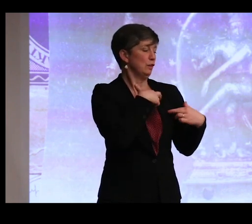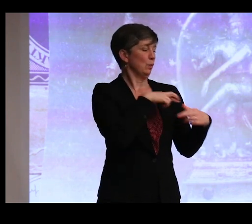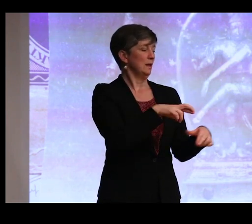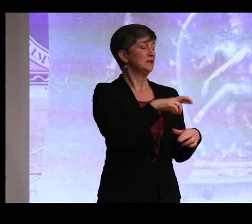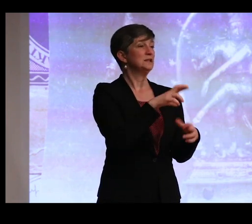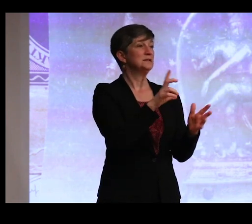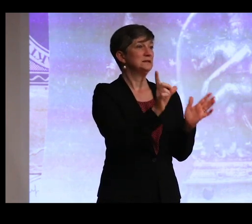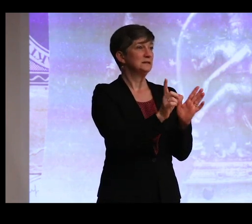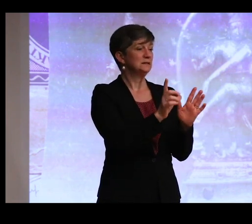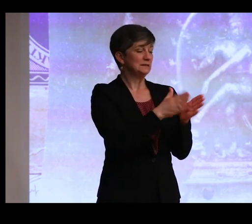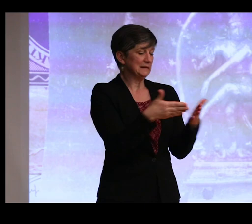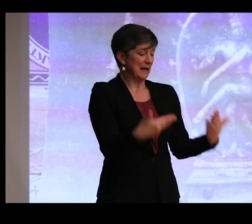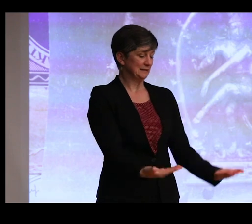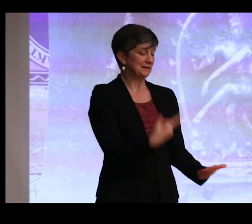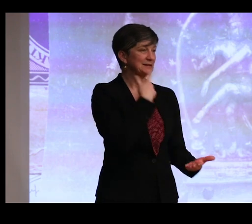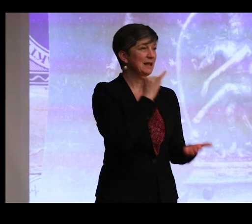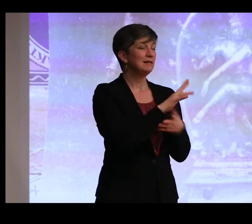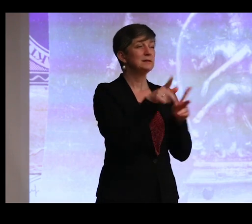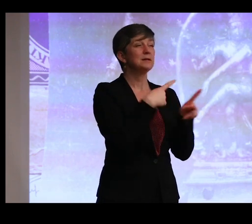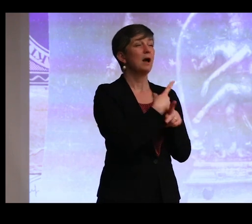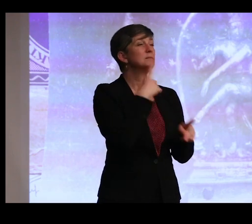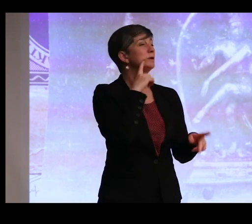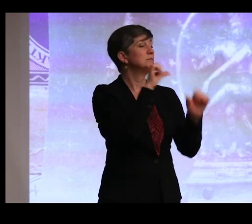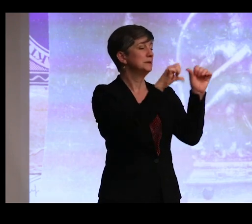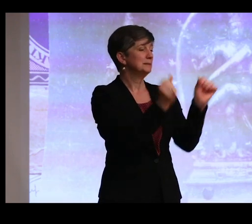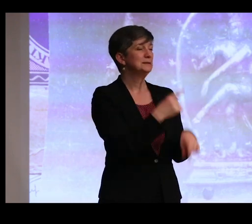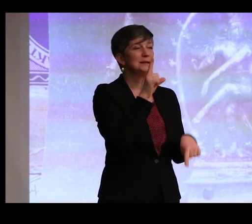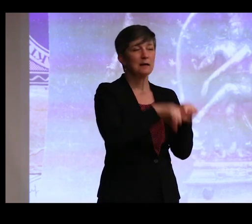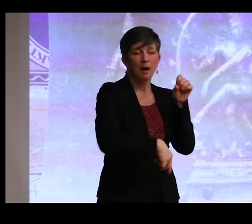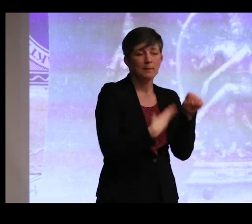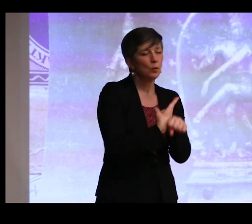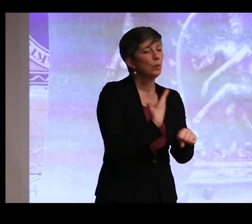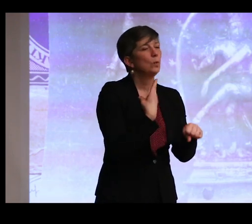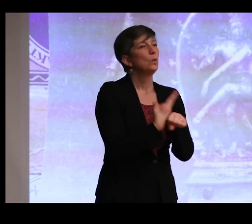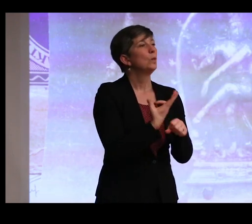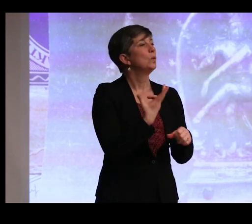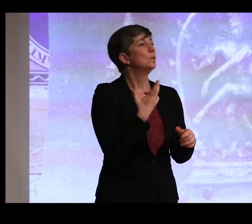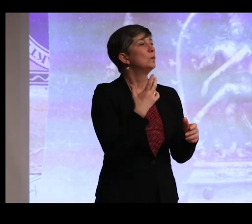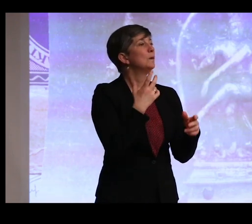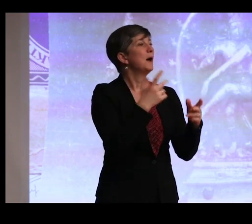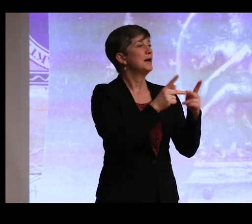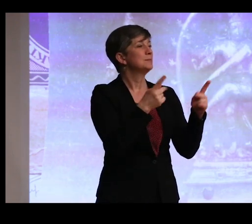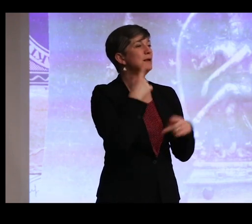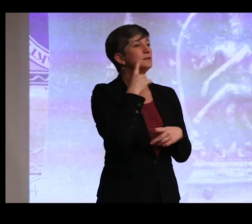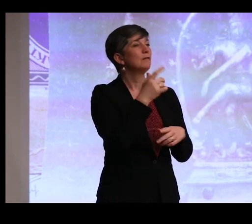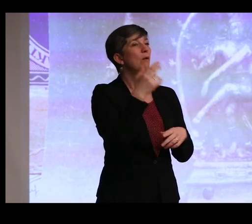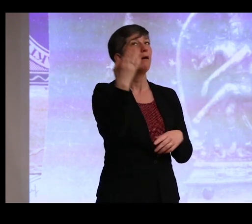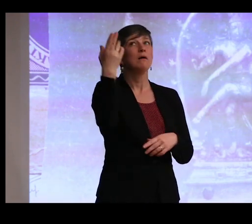say these types of images cannot be used as places for the divine to inhabit.